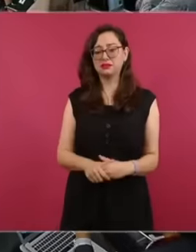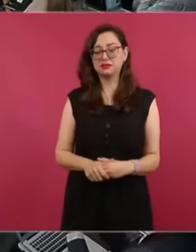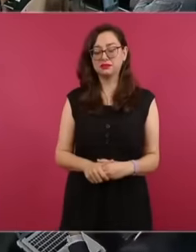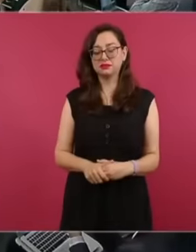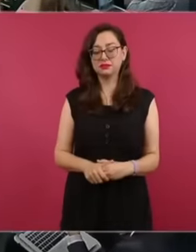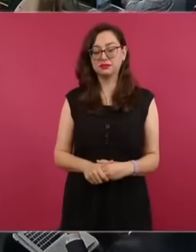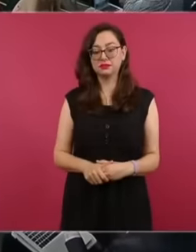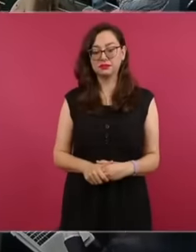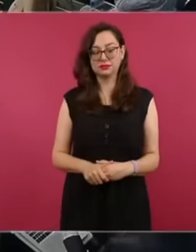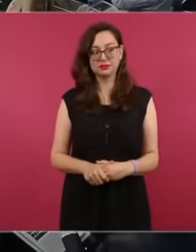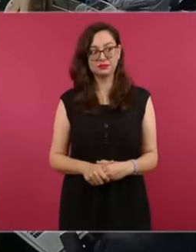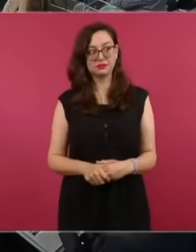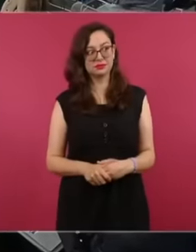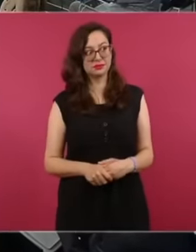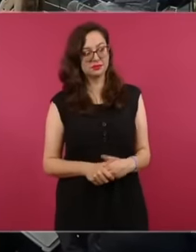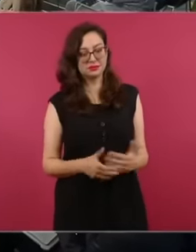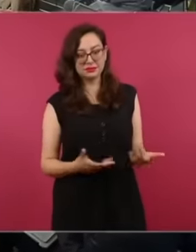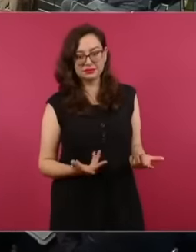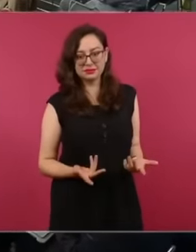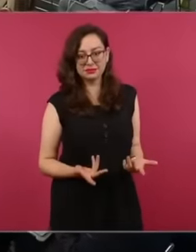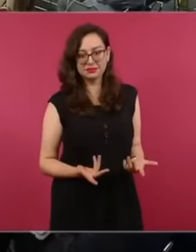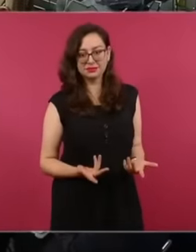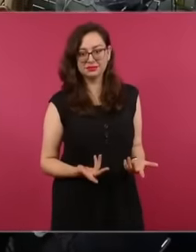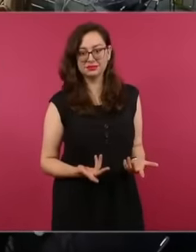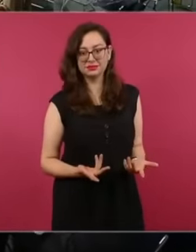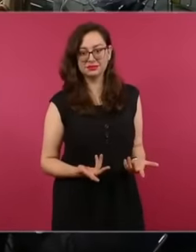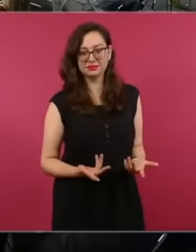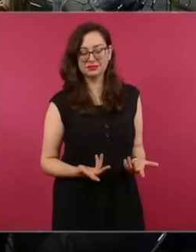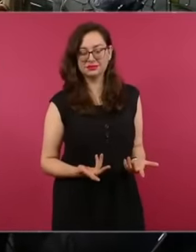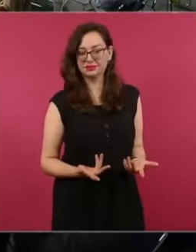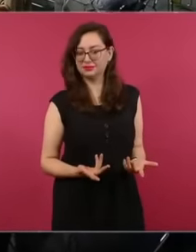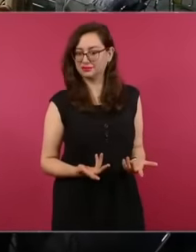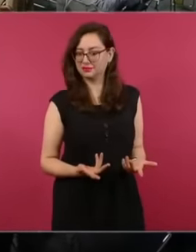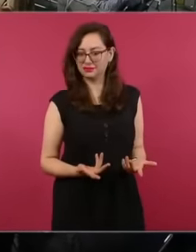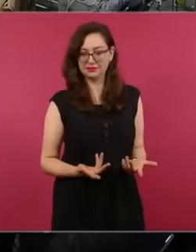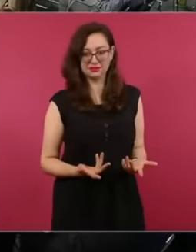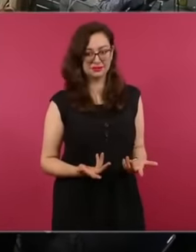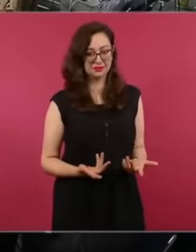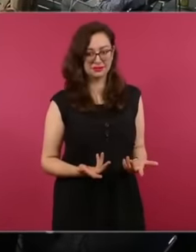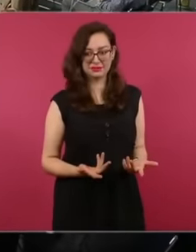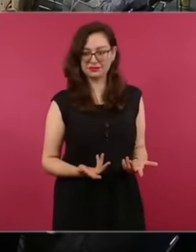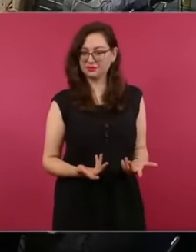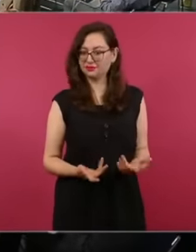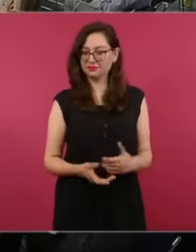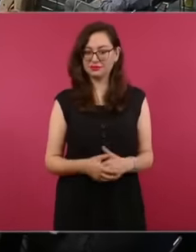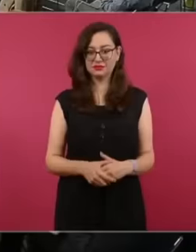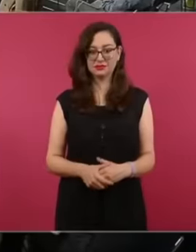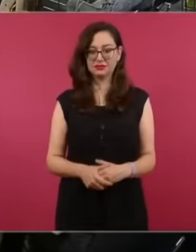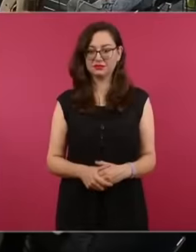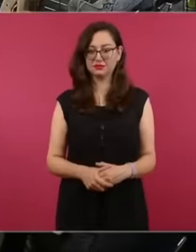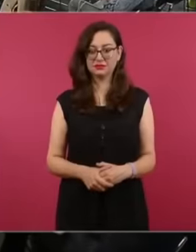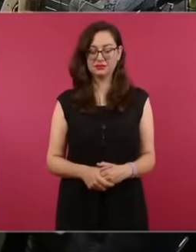no, because he has There must be a